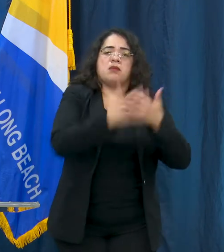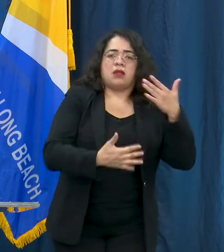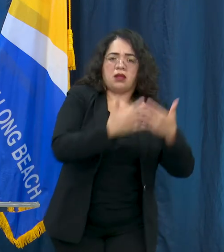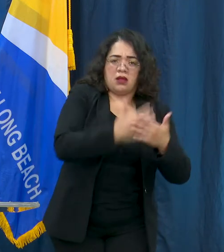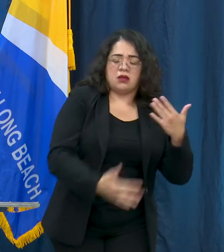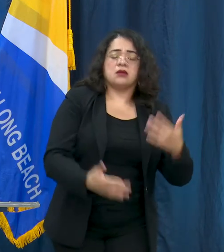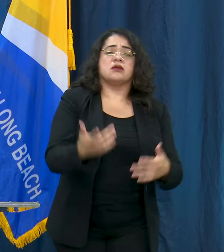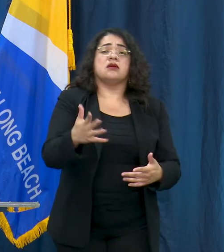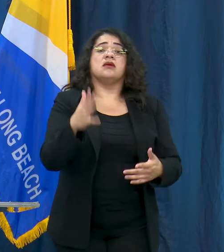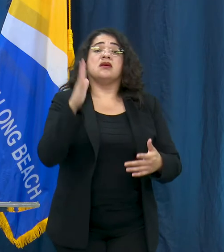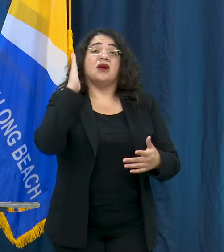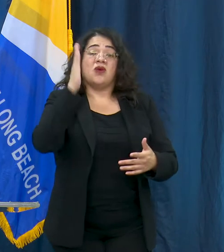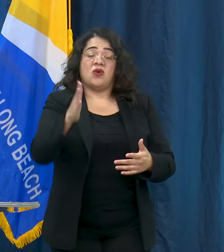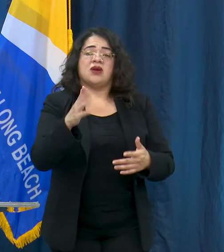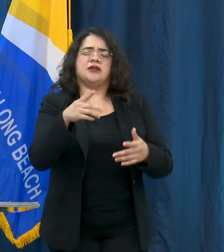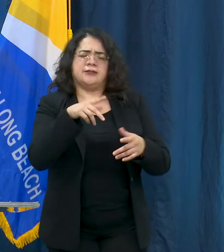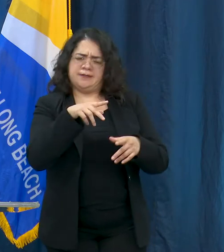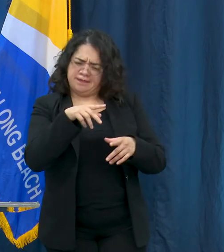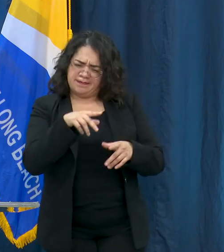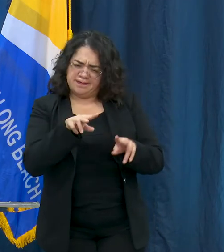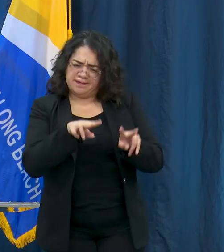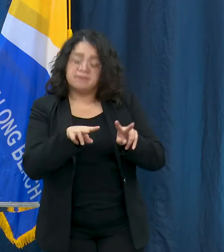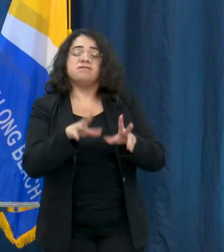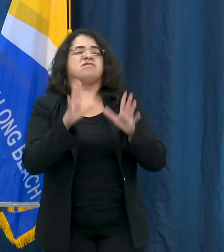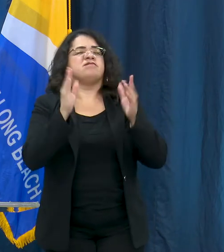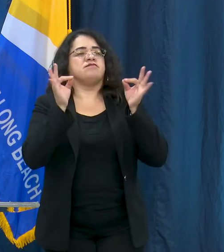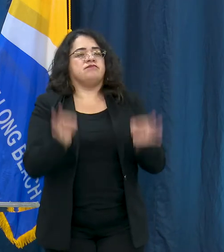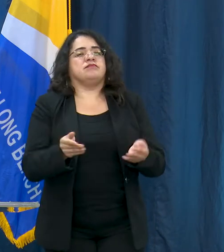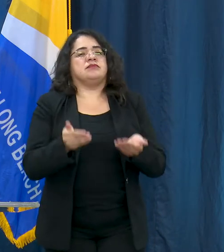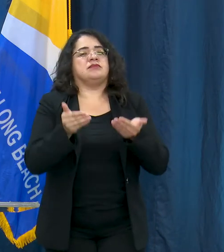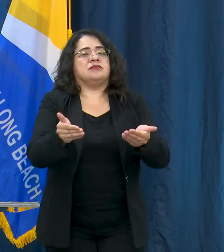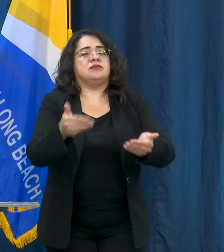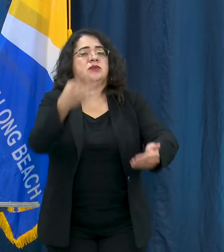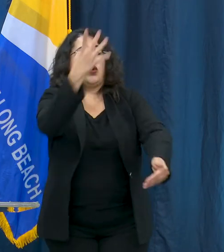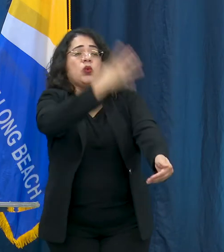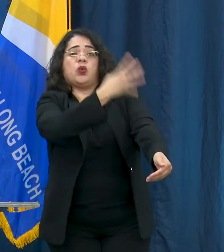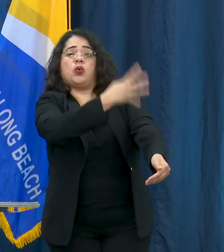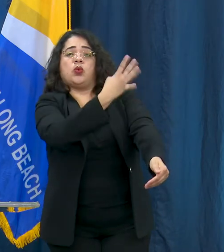symptoms such as medicine or fluids to help your child feel better and may